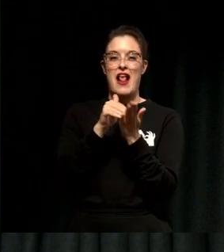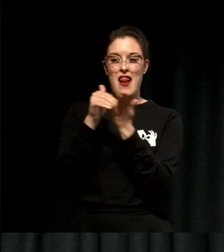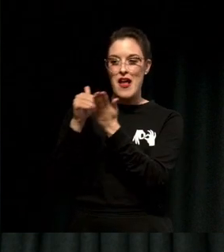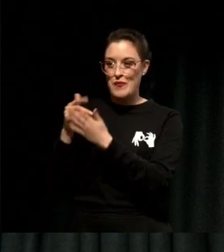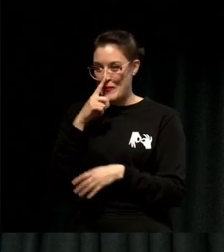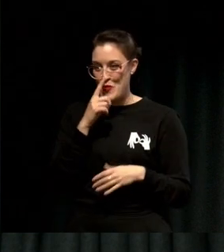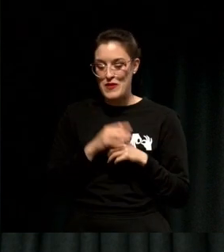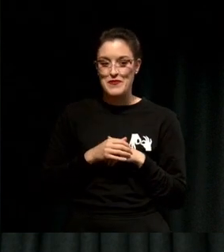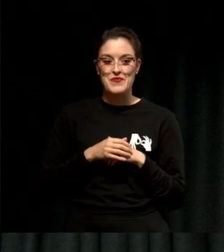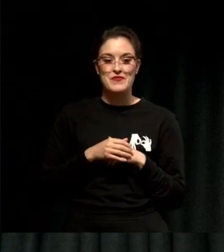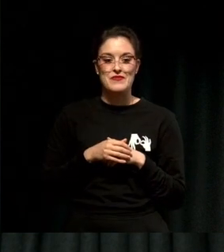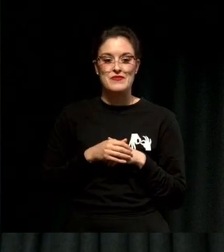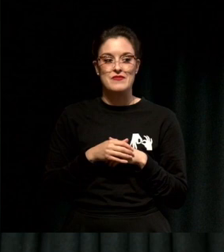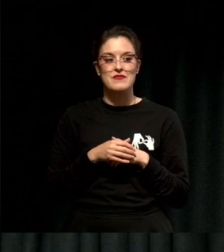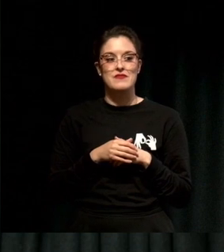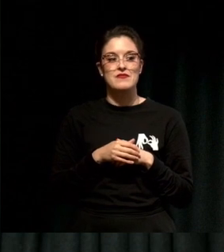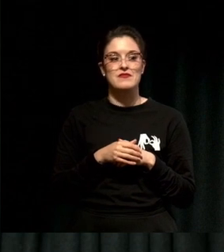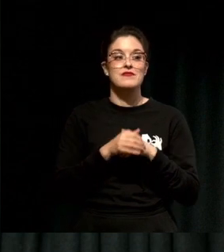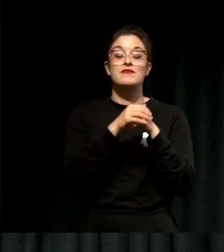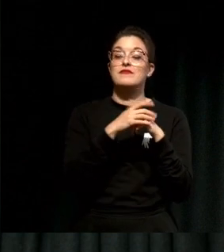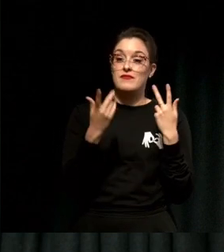The other things that I wanted to touch on about conscious leadership that doing this